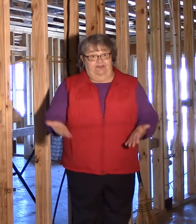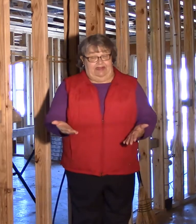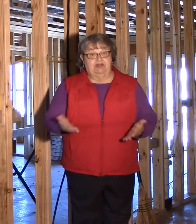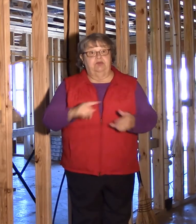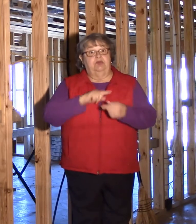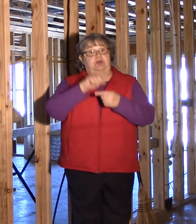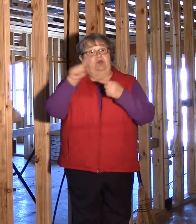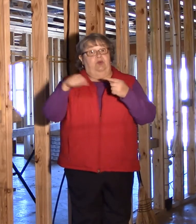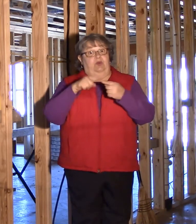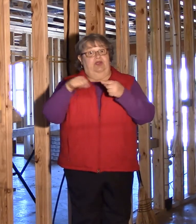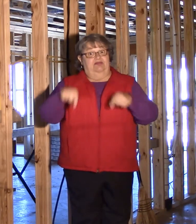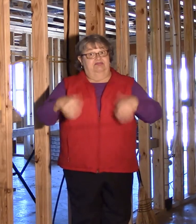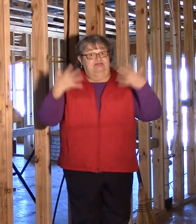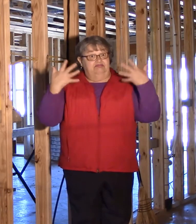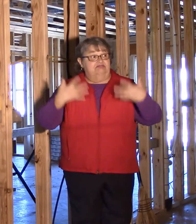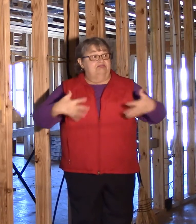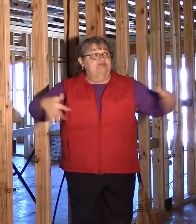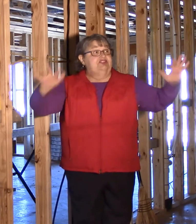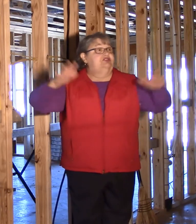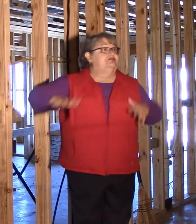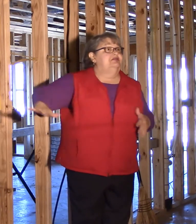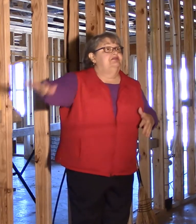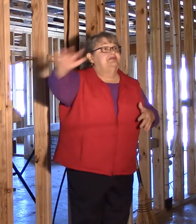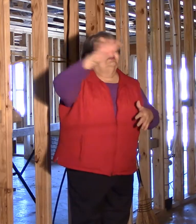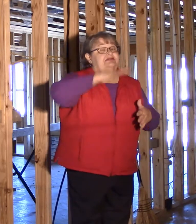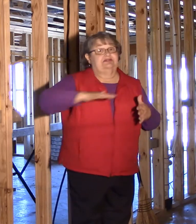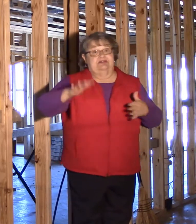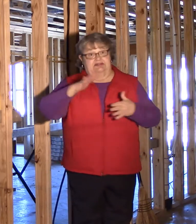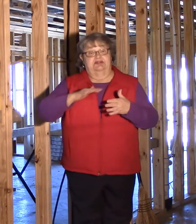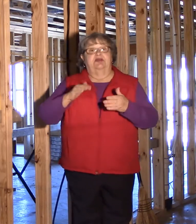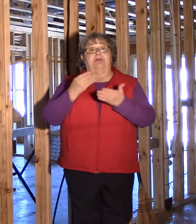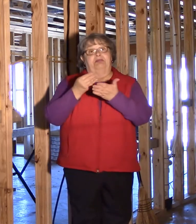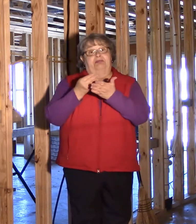When SDBC as a whole is completely finished,